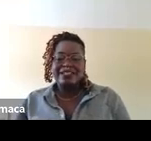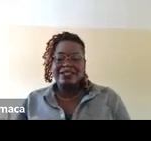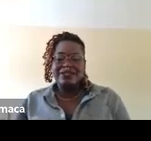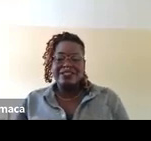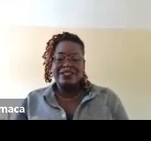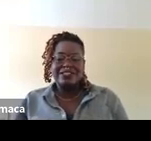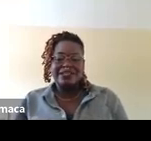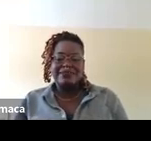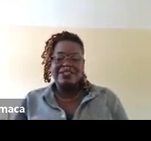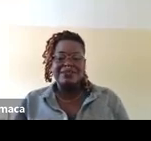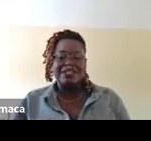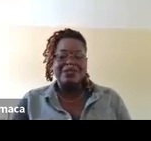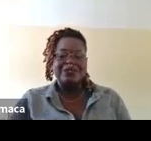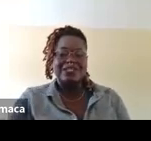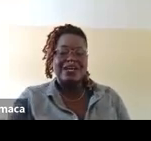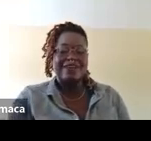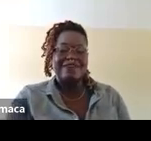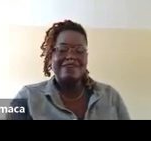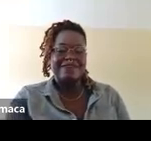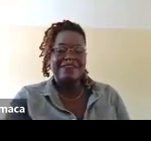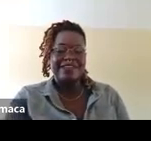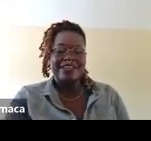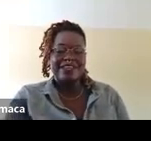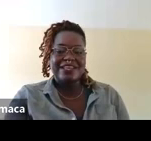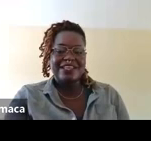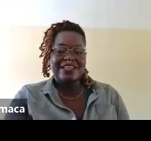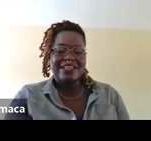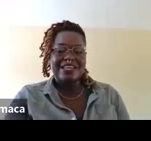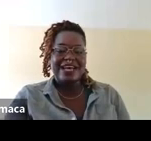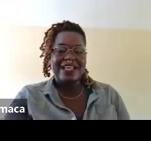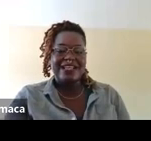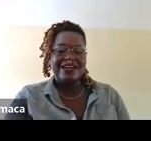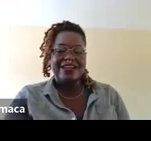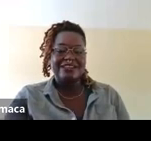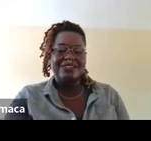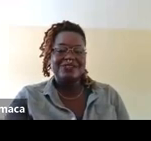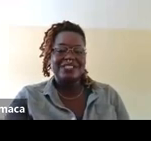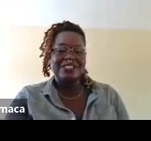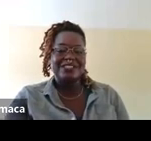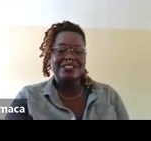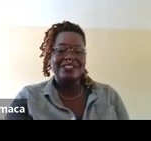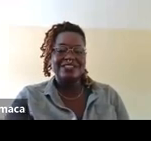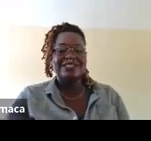and there are turquoise-colored gems coming out of the hand on strings.